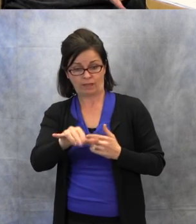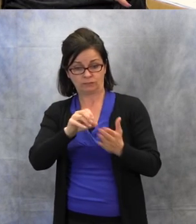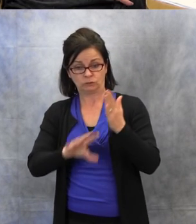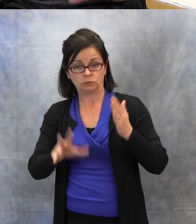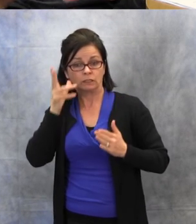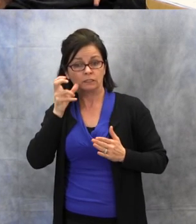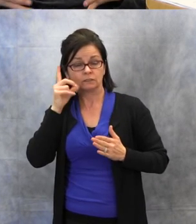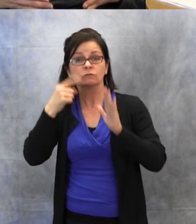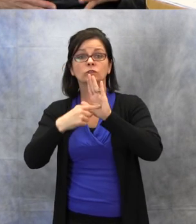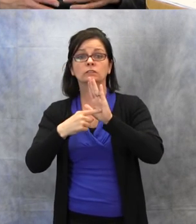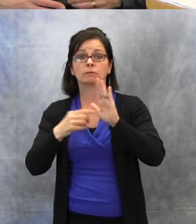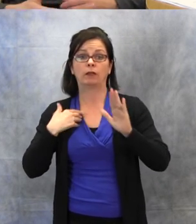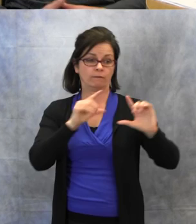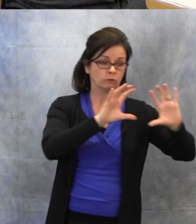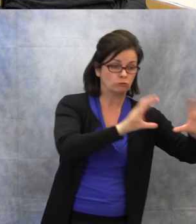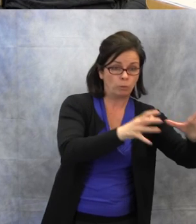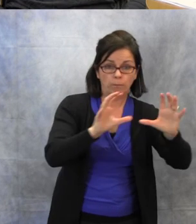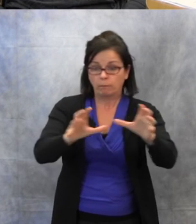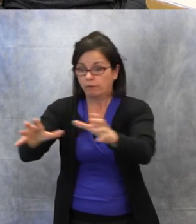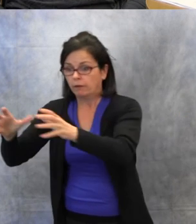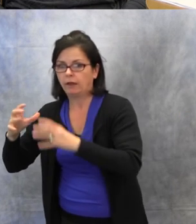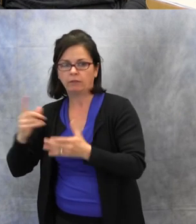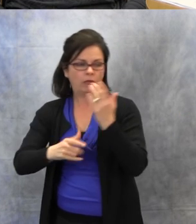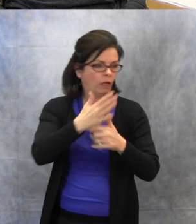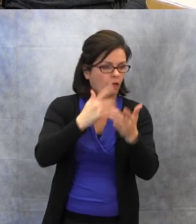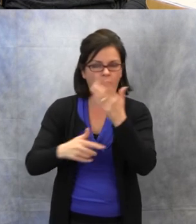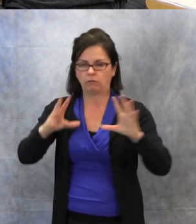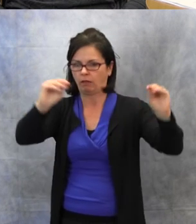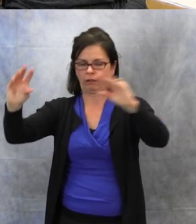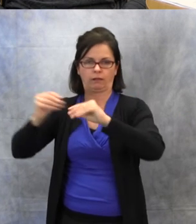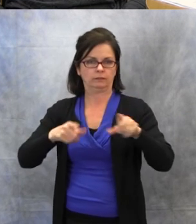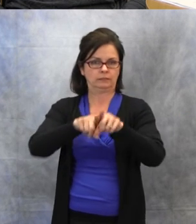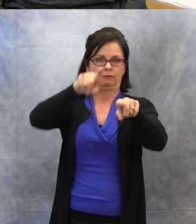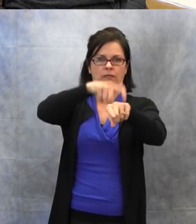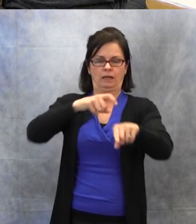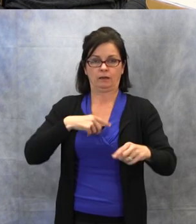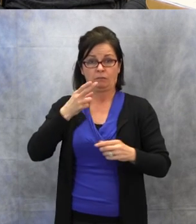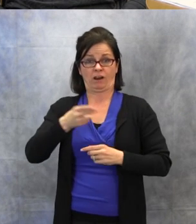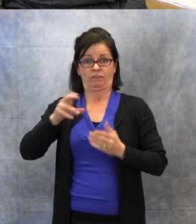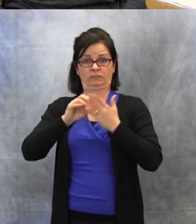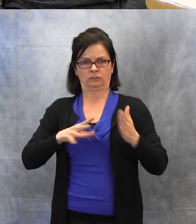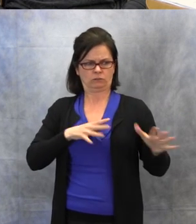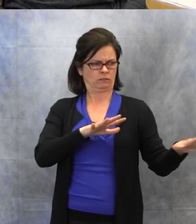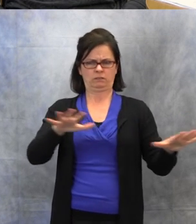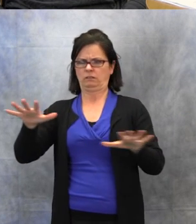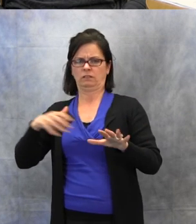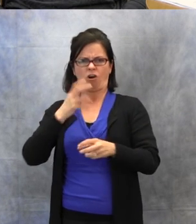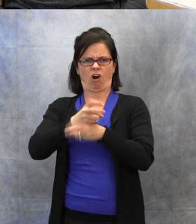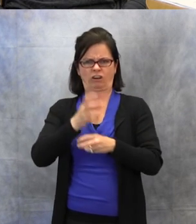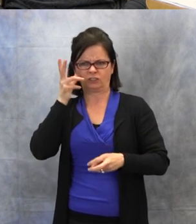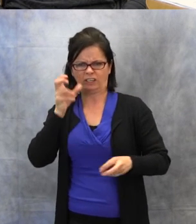that are talking in a classroom, it can be very hard then for the hard of hearing students to hear everyone